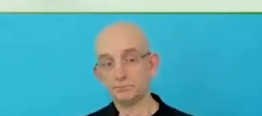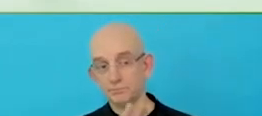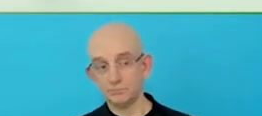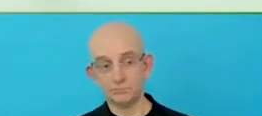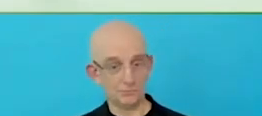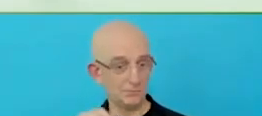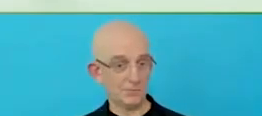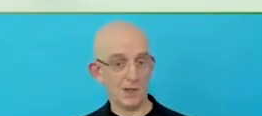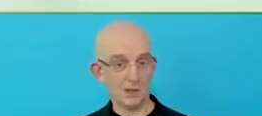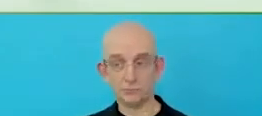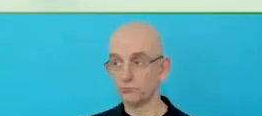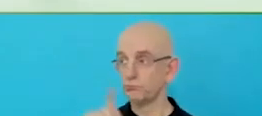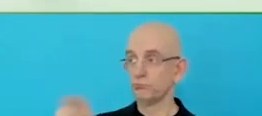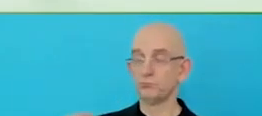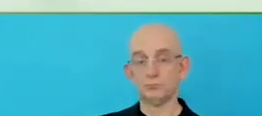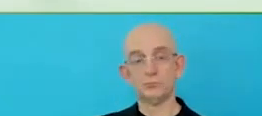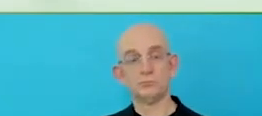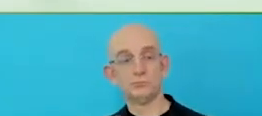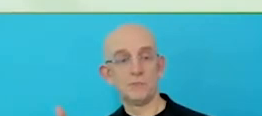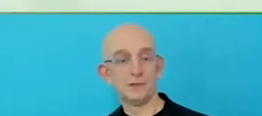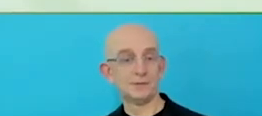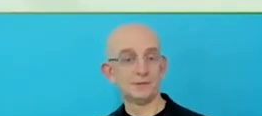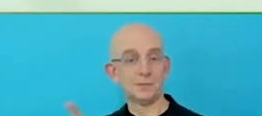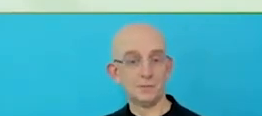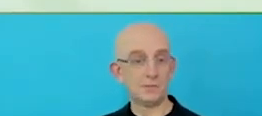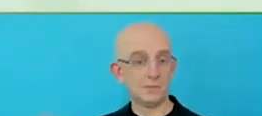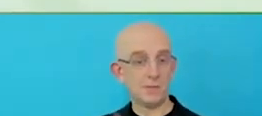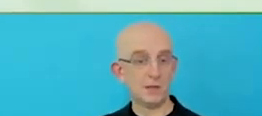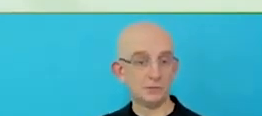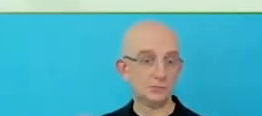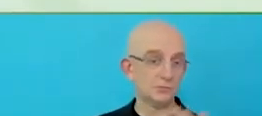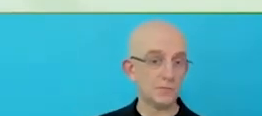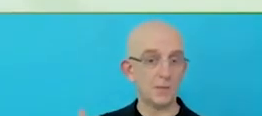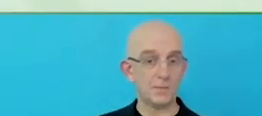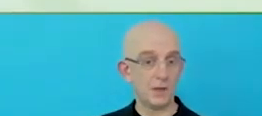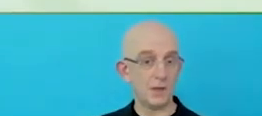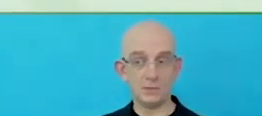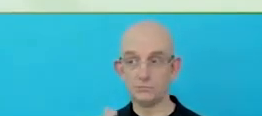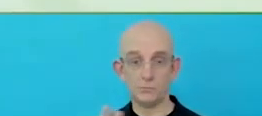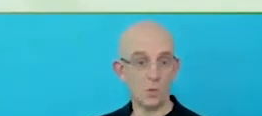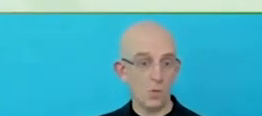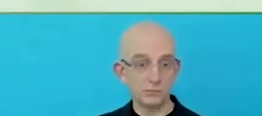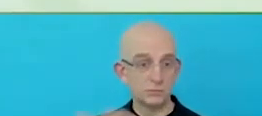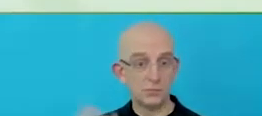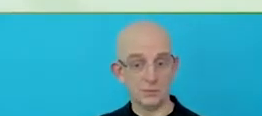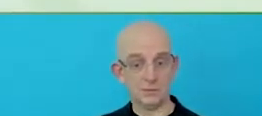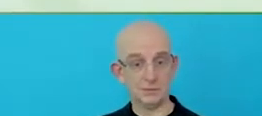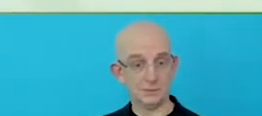not specific for every single market but what we are encouraging, certainly with the global accessibility centre of excellence